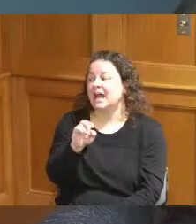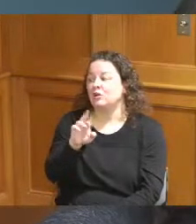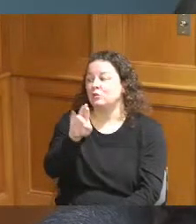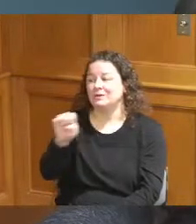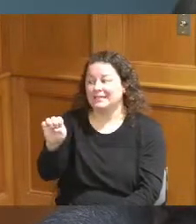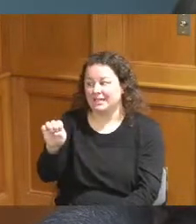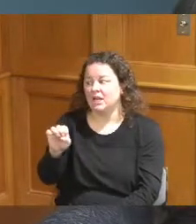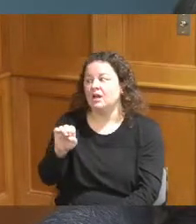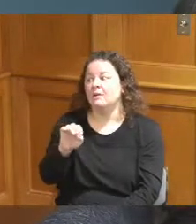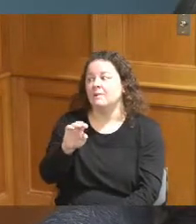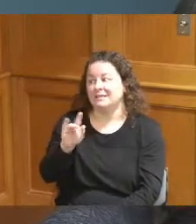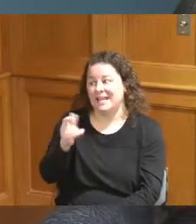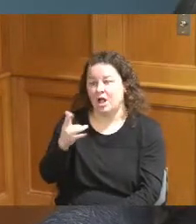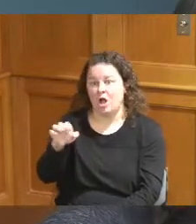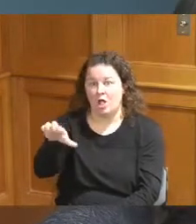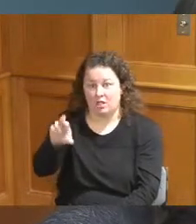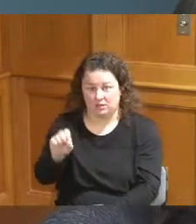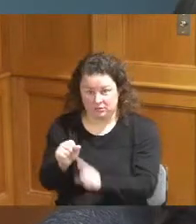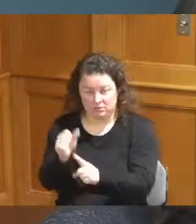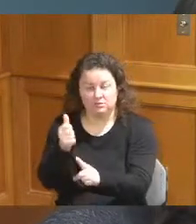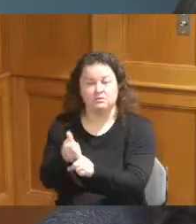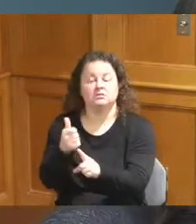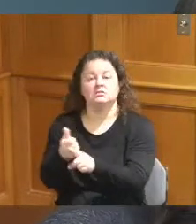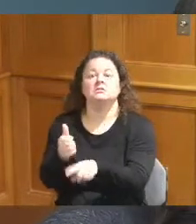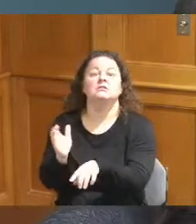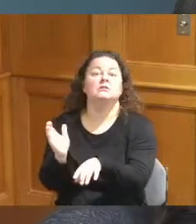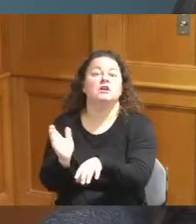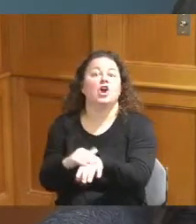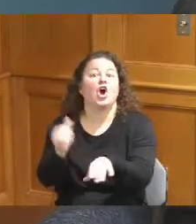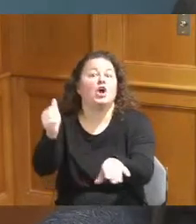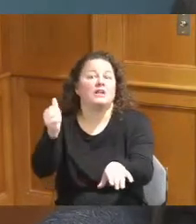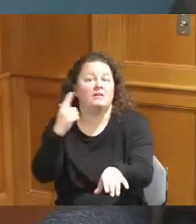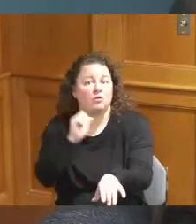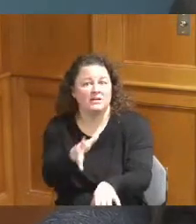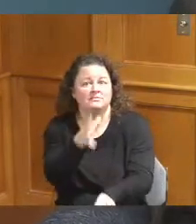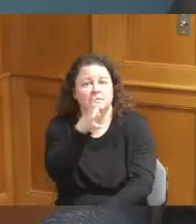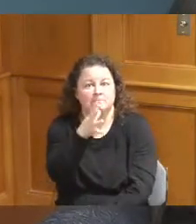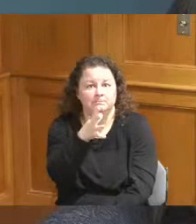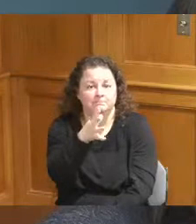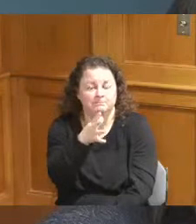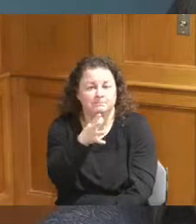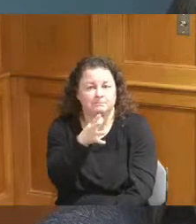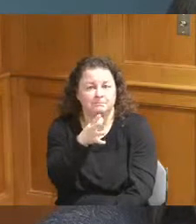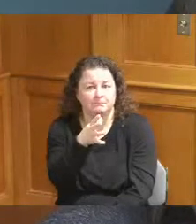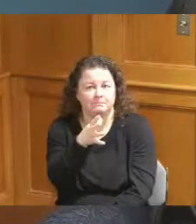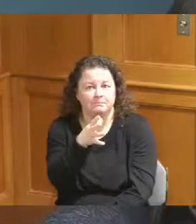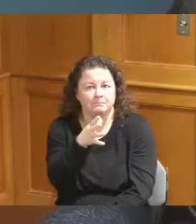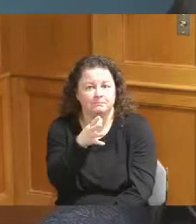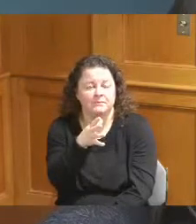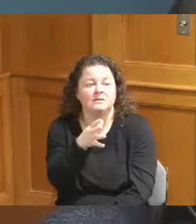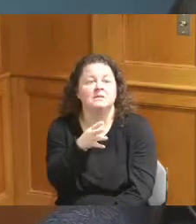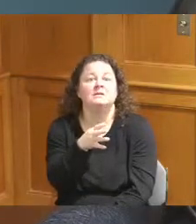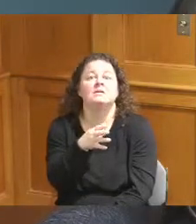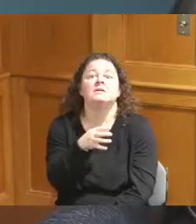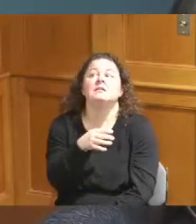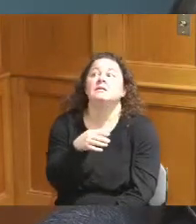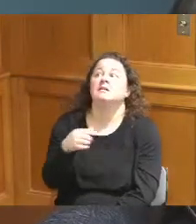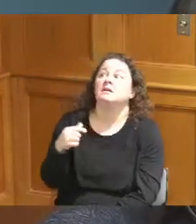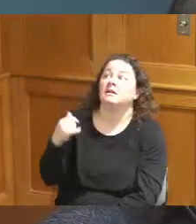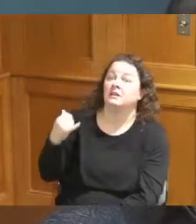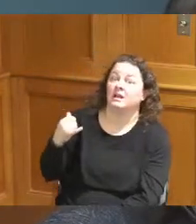seeing it and he called out for his mama and we're calling on the Congress to pass the George Floyd